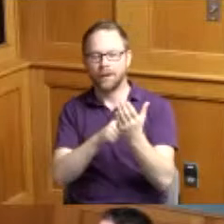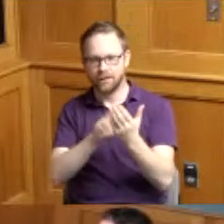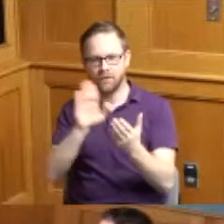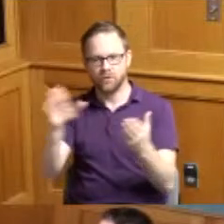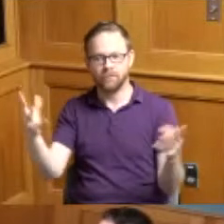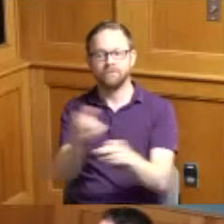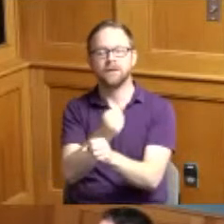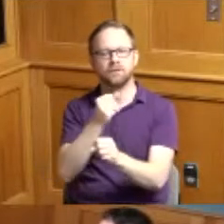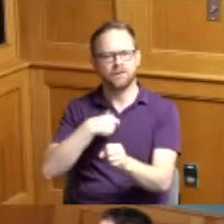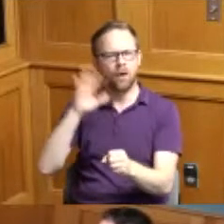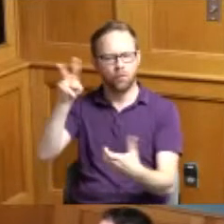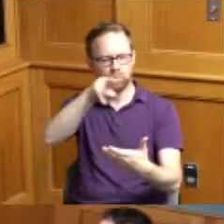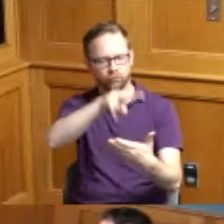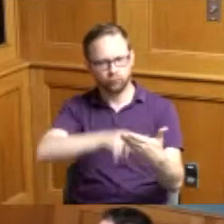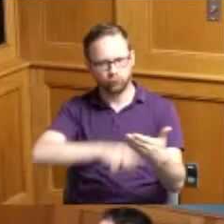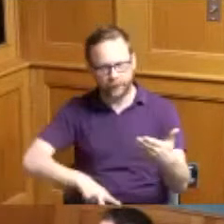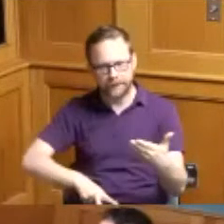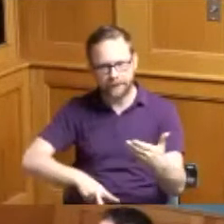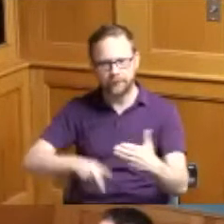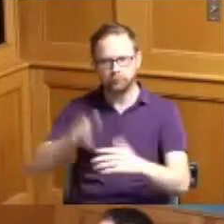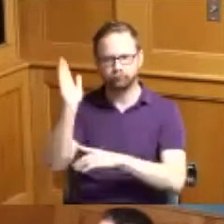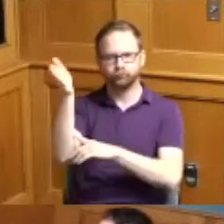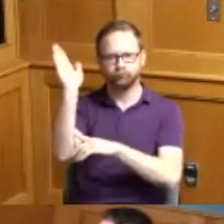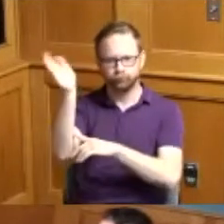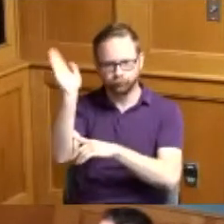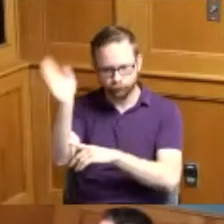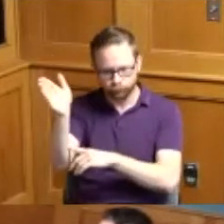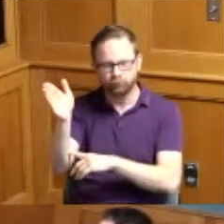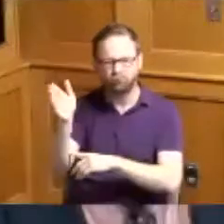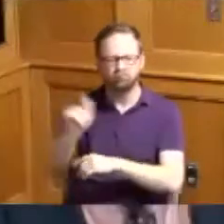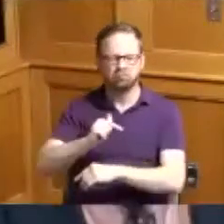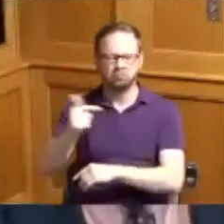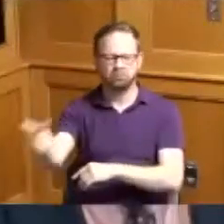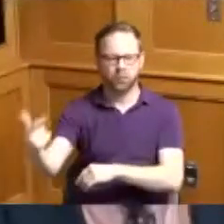going to read this resolution and then give the coach an opportunity to say a few words